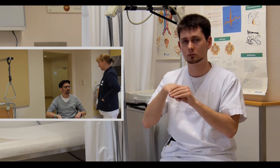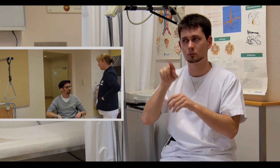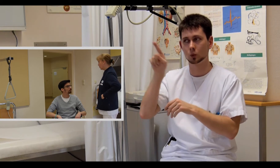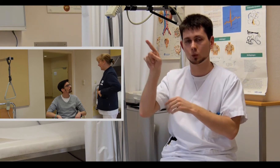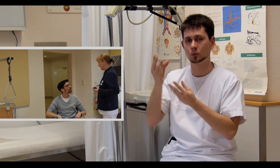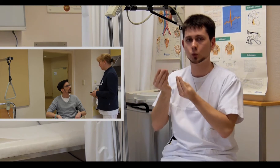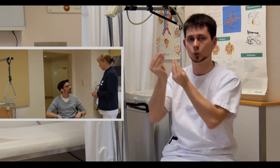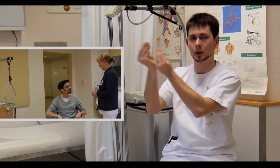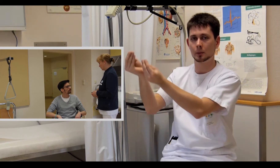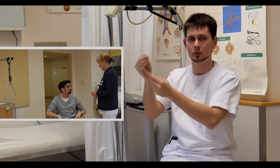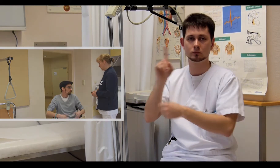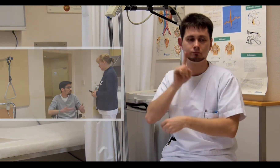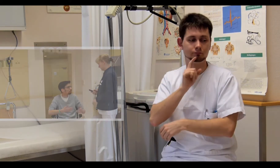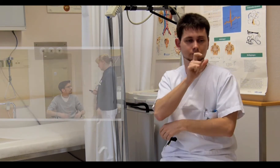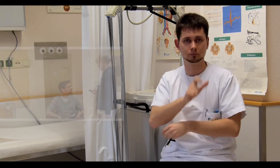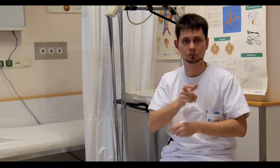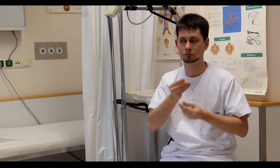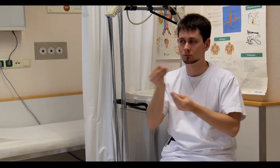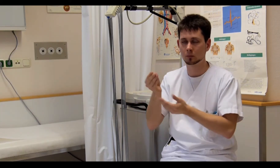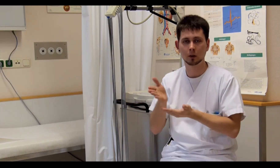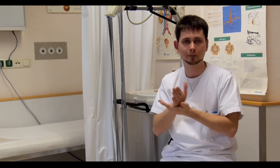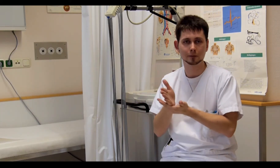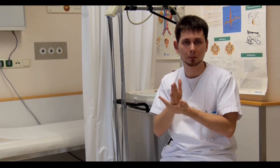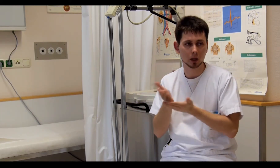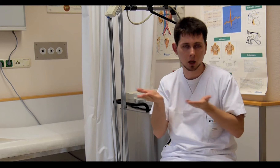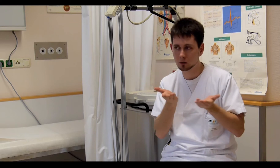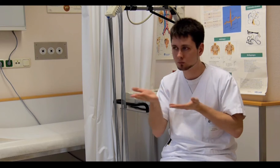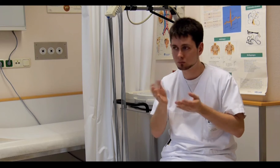I support the patients, and I also have to make sure the docotor and patients can communicate with each other ...